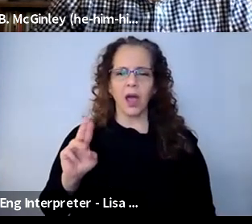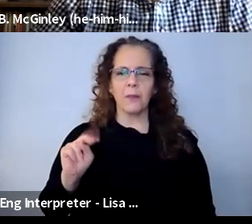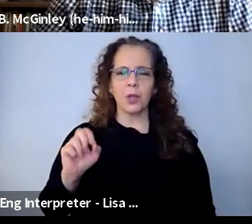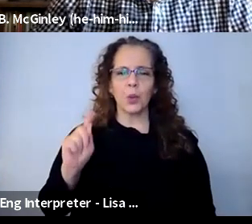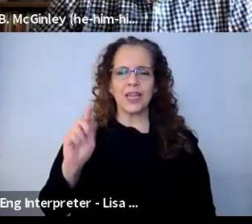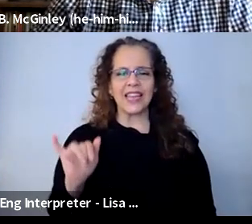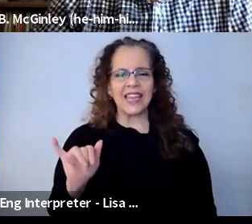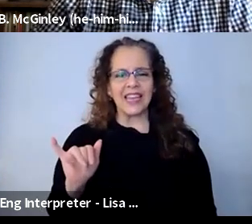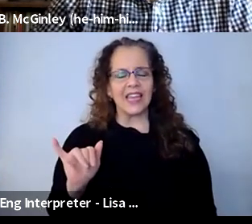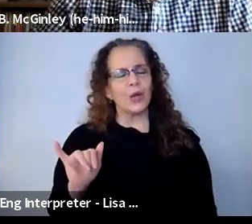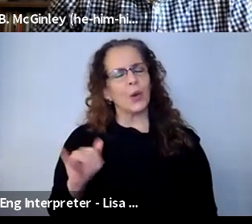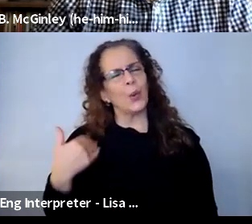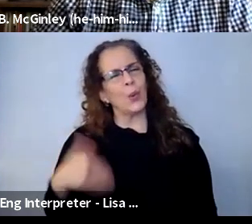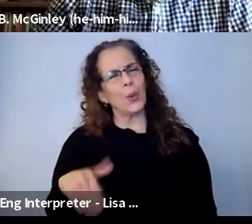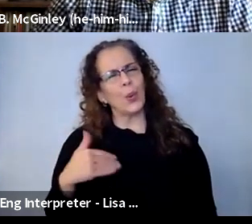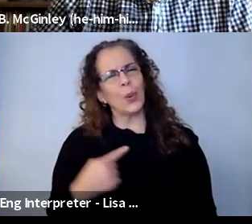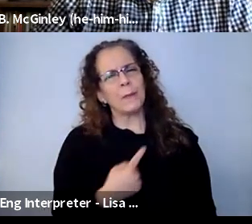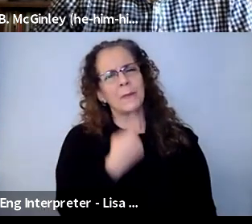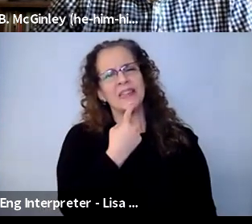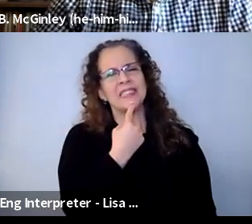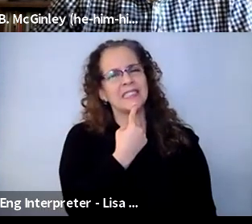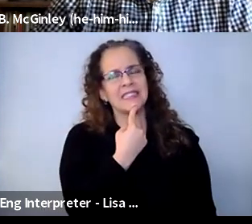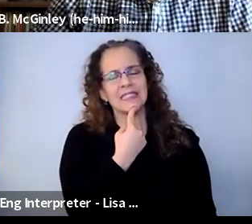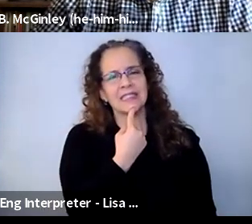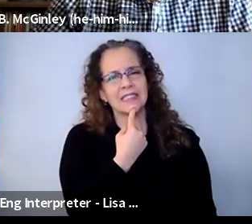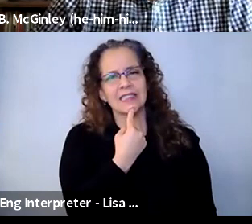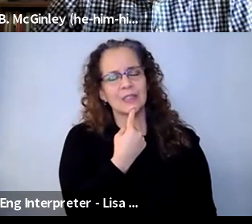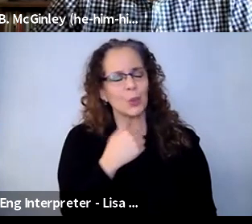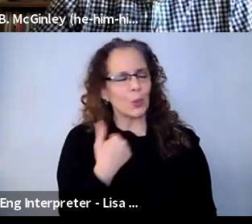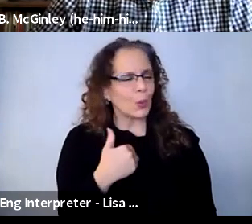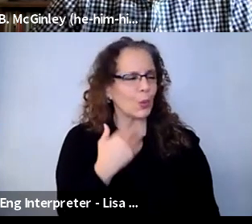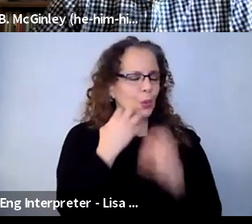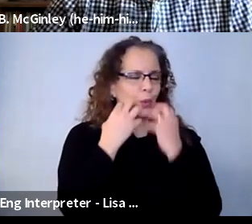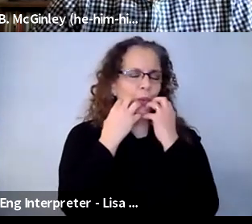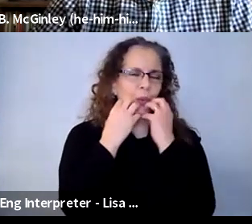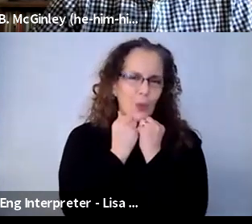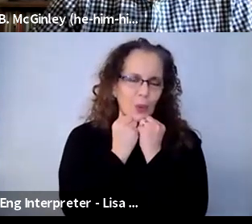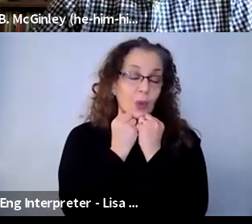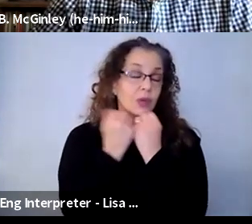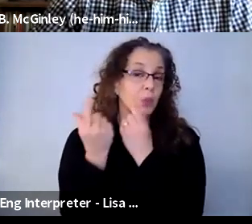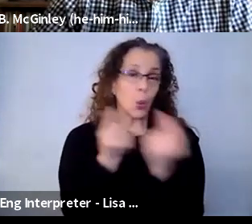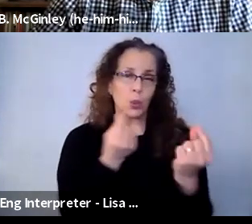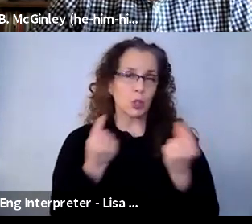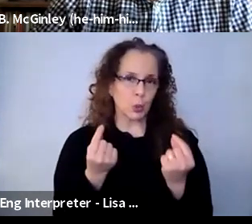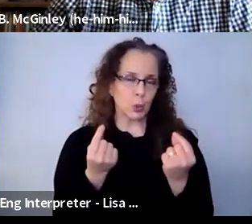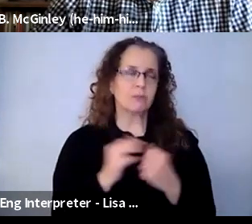most. And so we started to focus on how do we create a space for